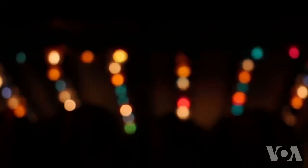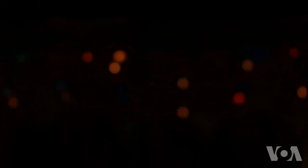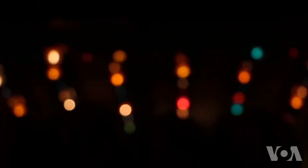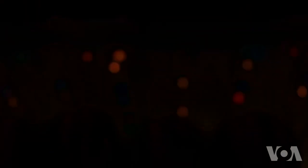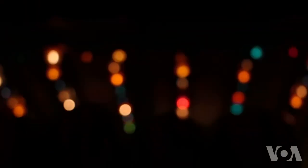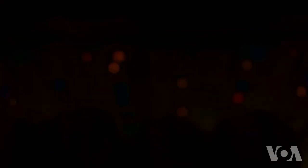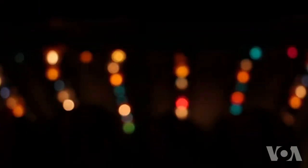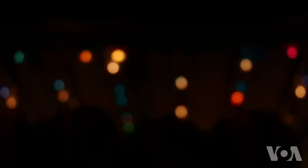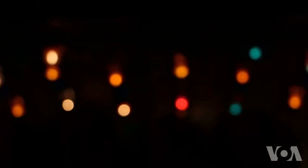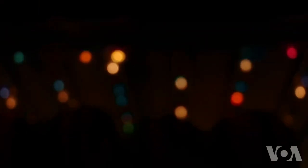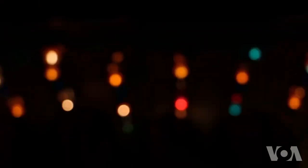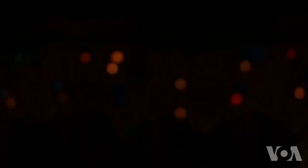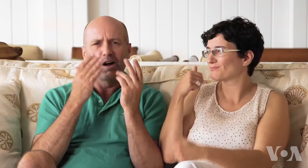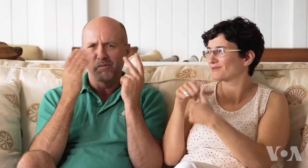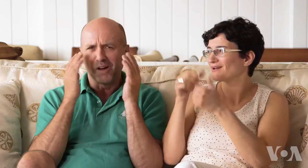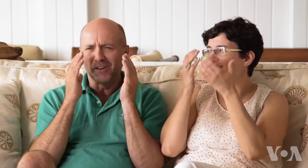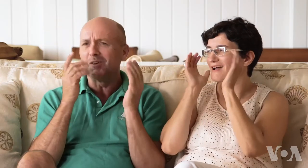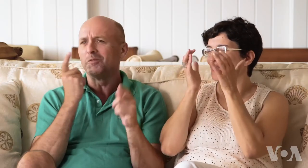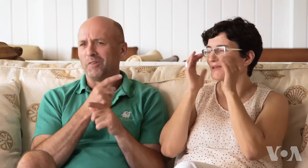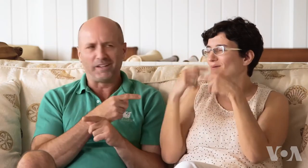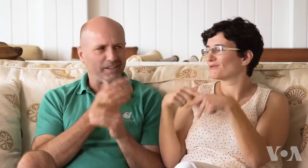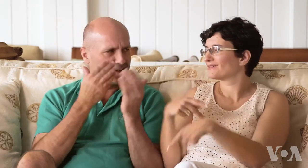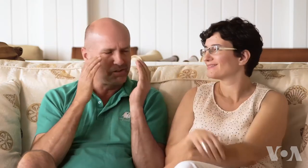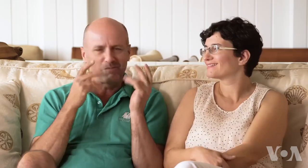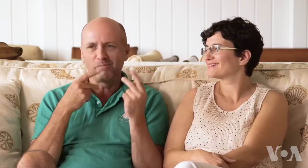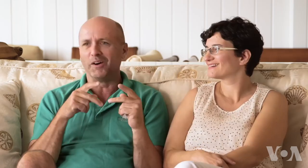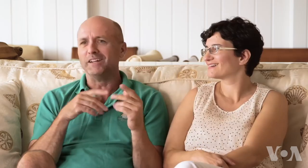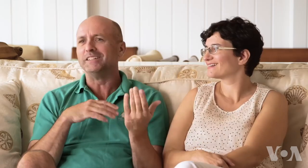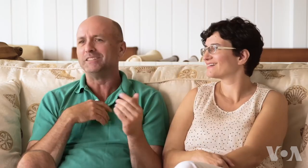At a party. A Halloween party. That Halloween party.